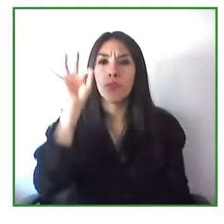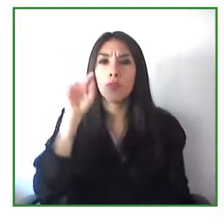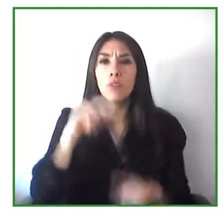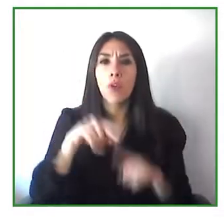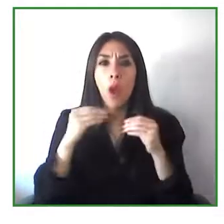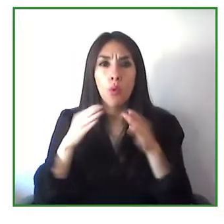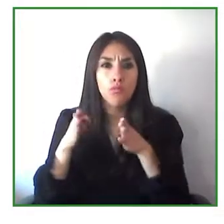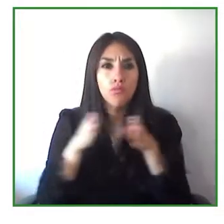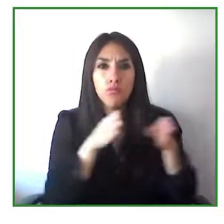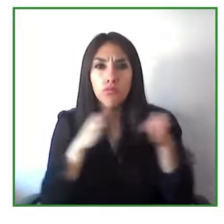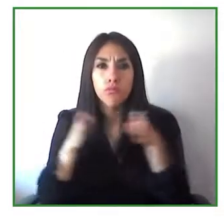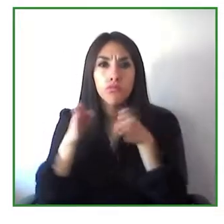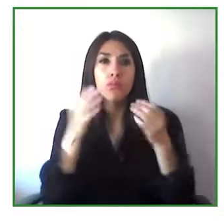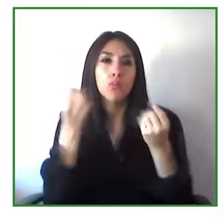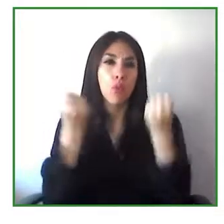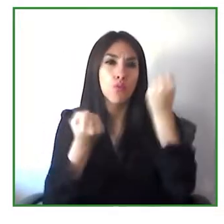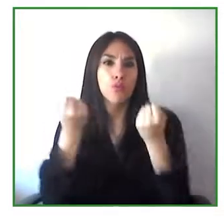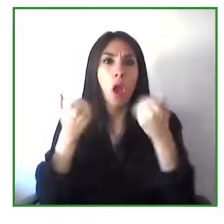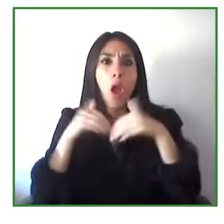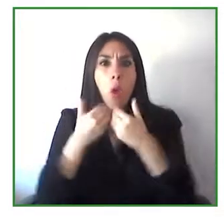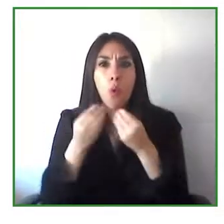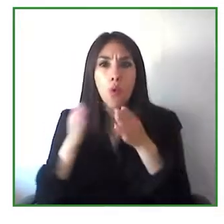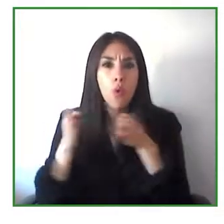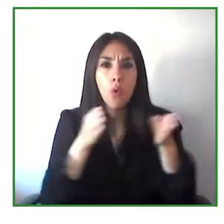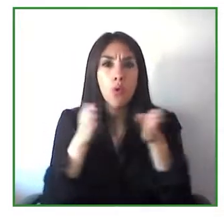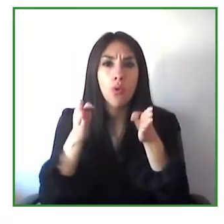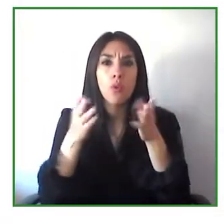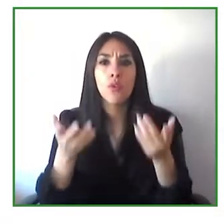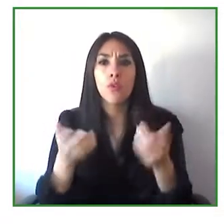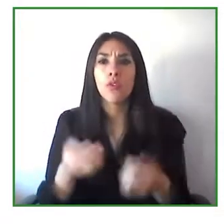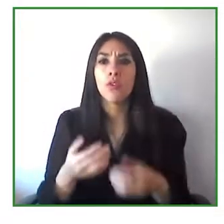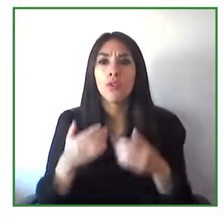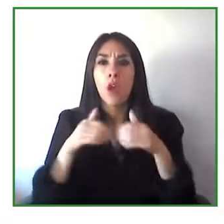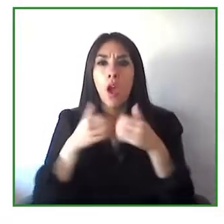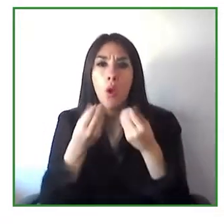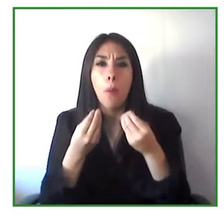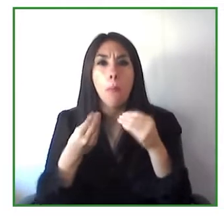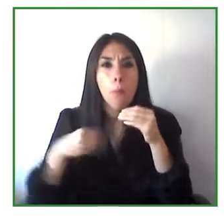we find technology and innovation something that we